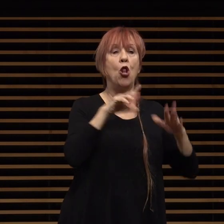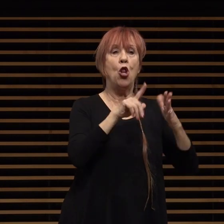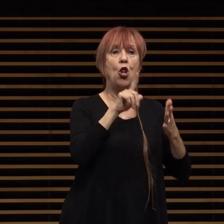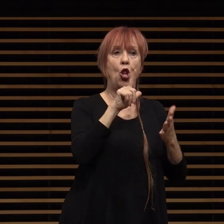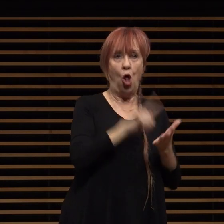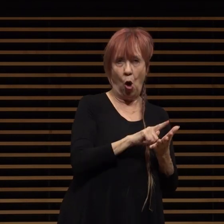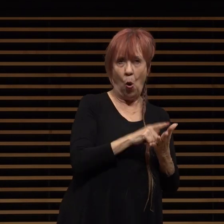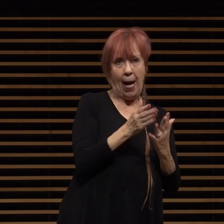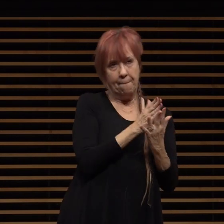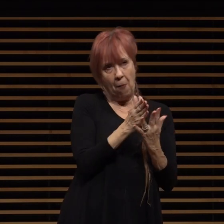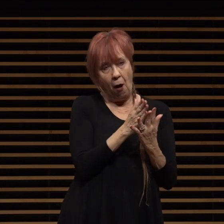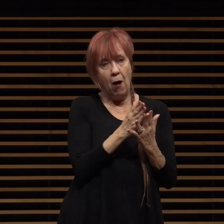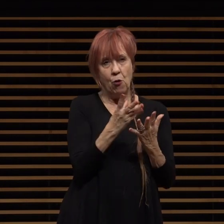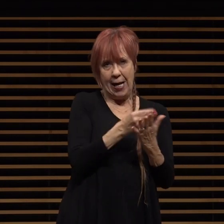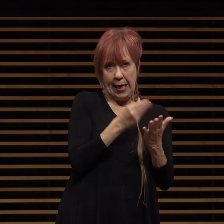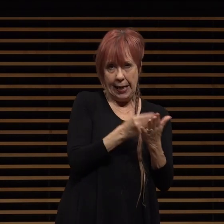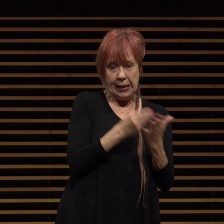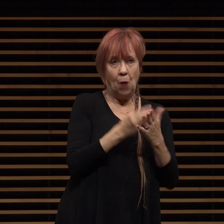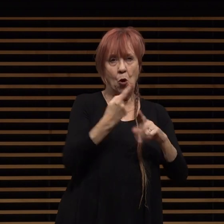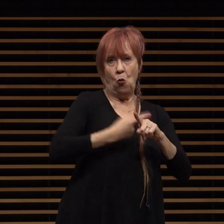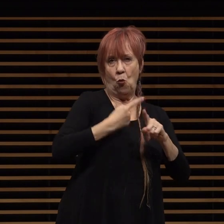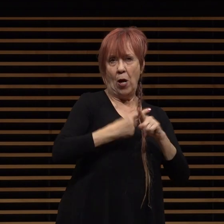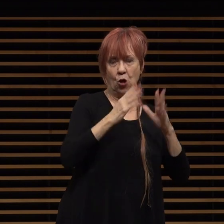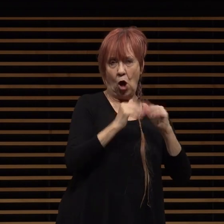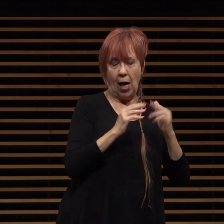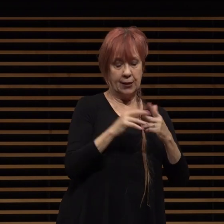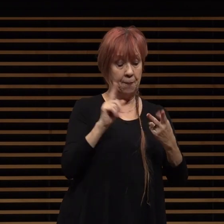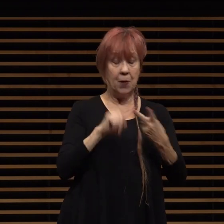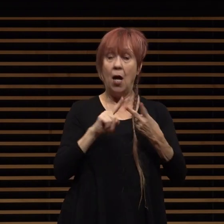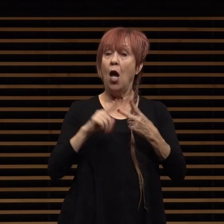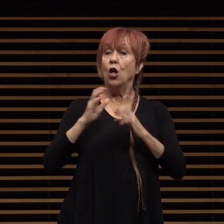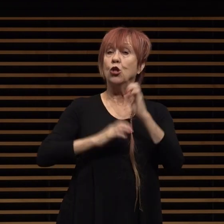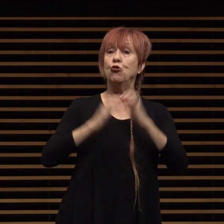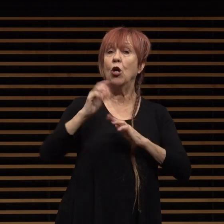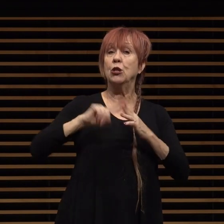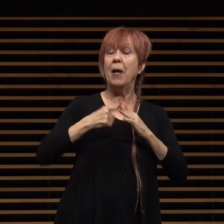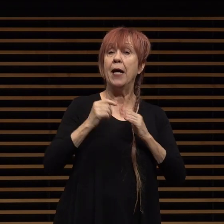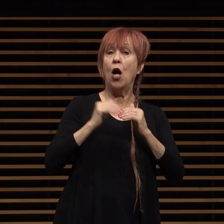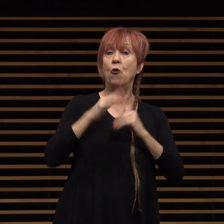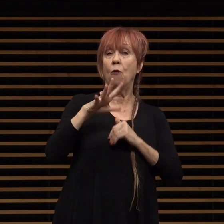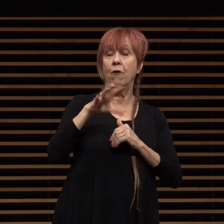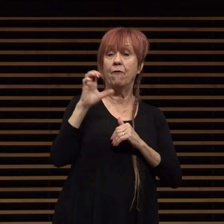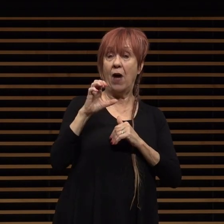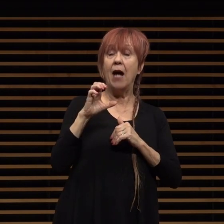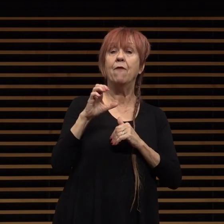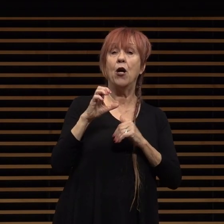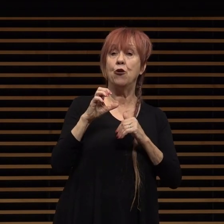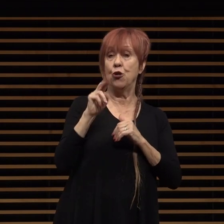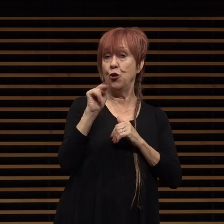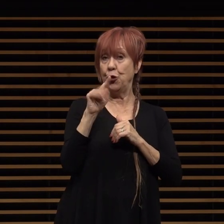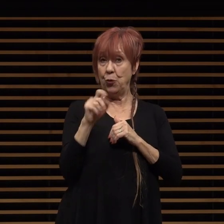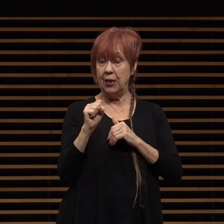moderate income rental housing construction began on over 500 units of